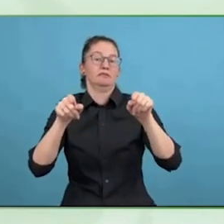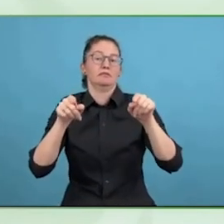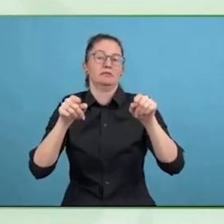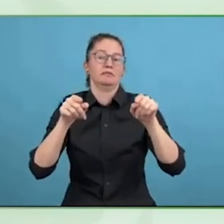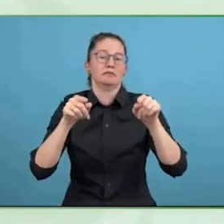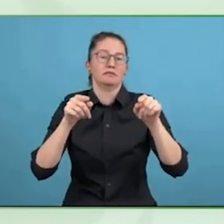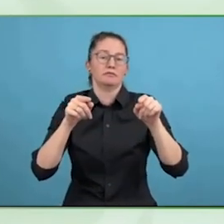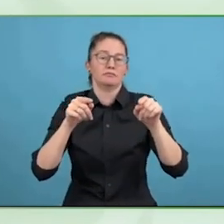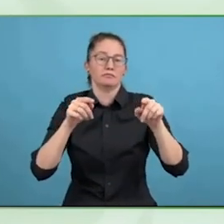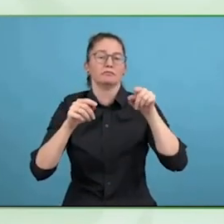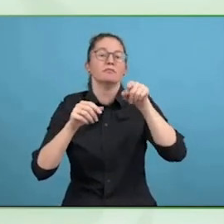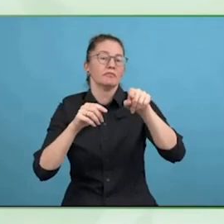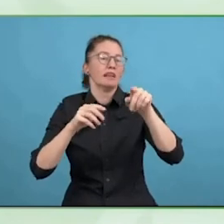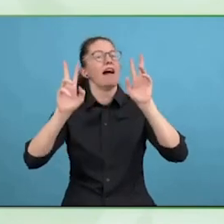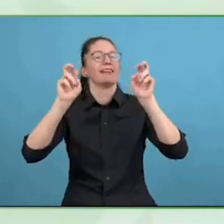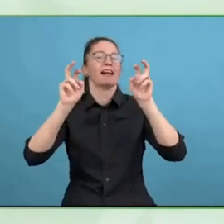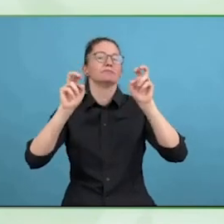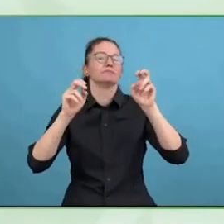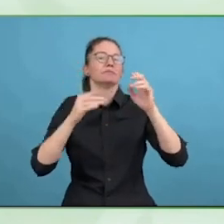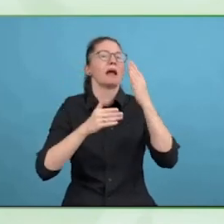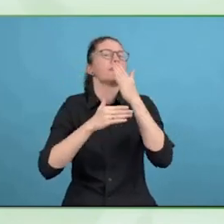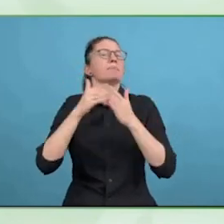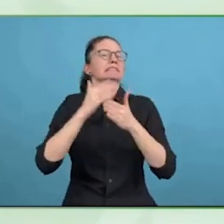There is another aim here of course which is absolutely crucial